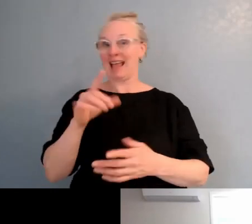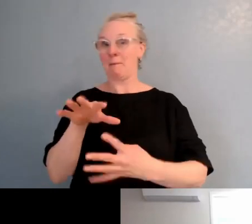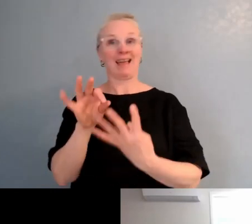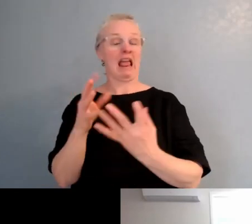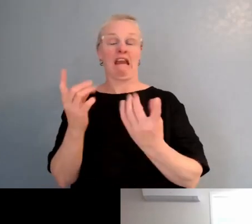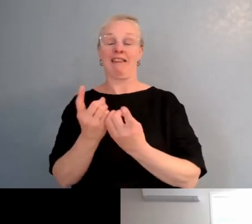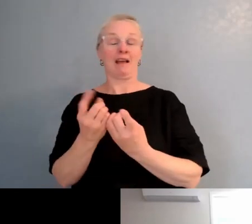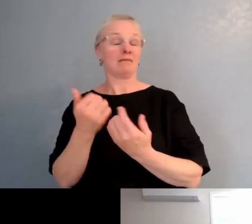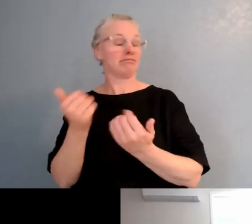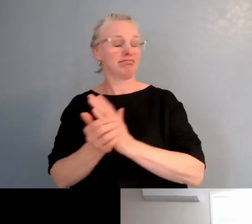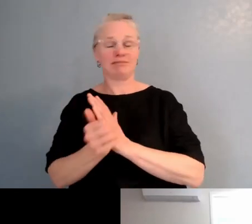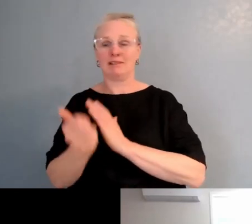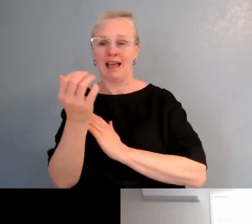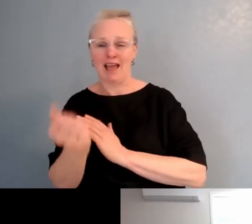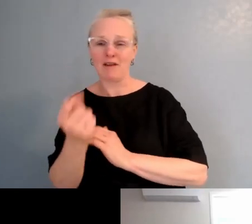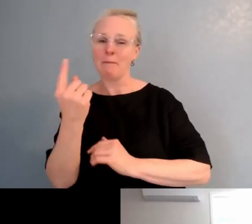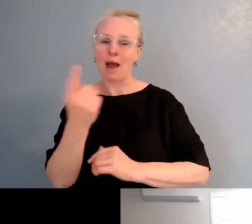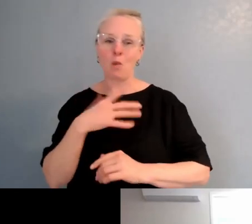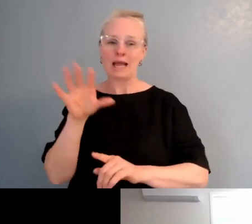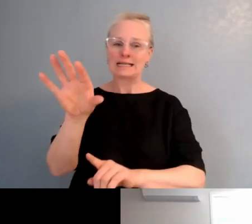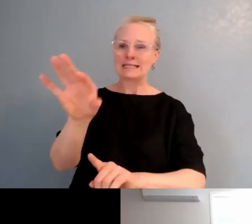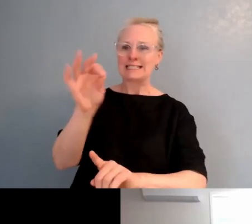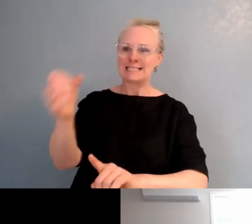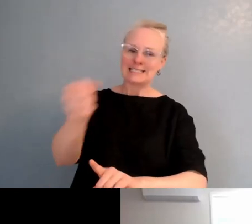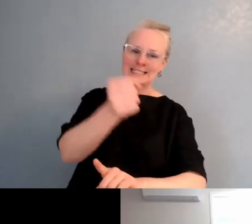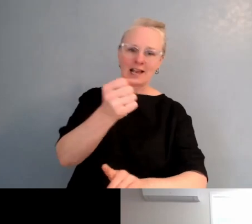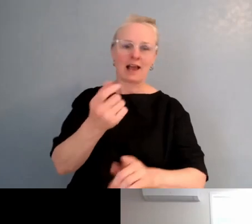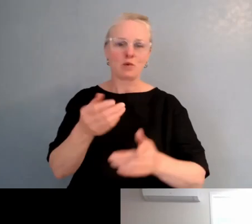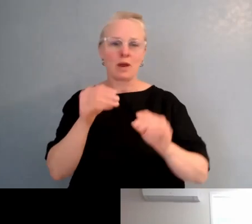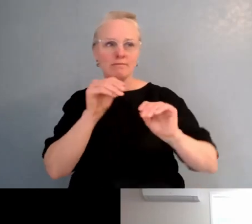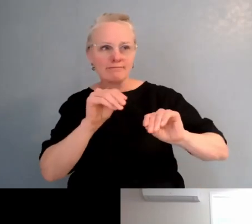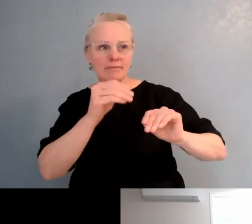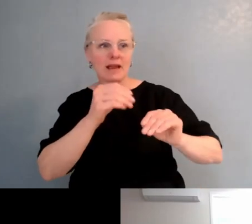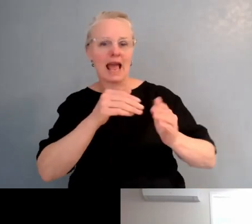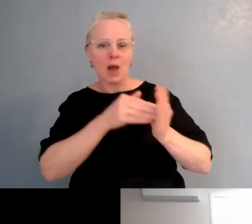is come in a couple of days a week and help our kaiako, and help with translation of resources,